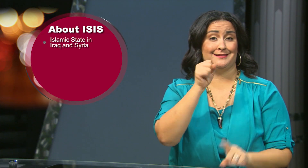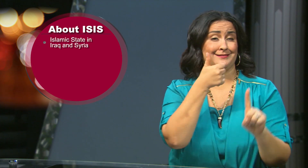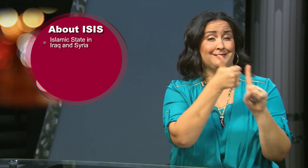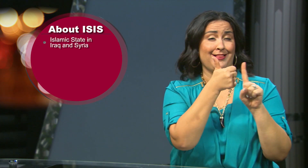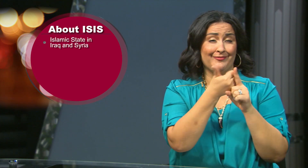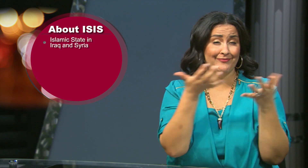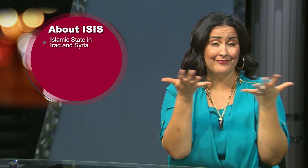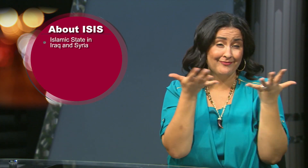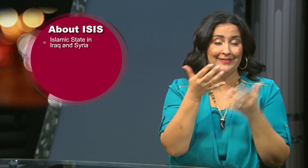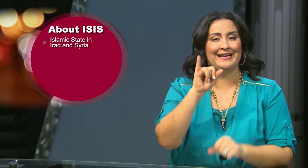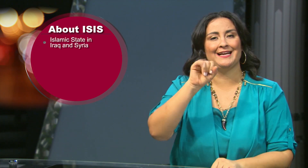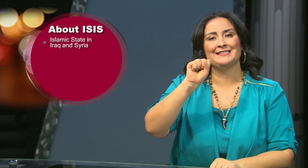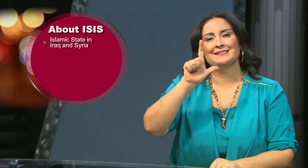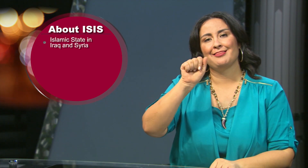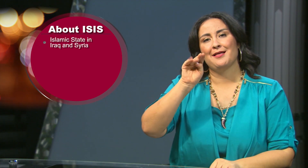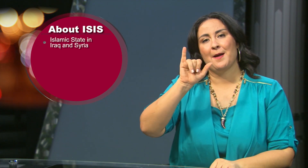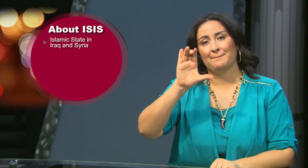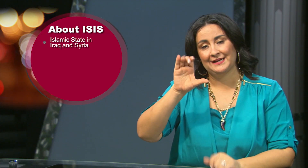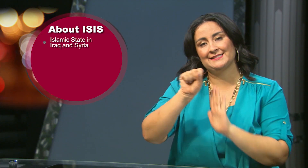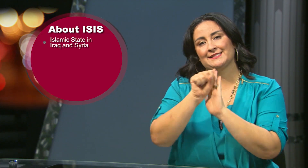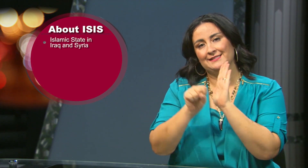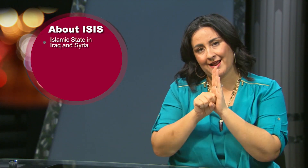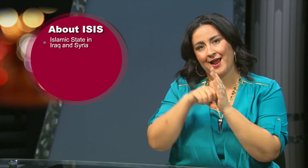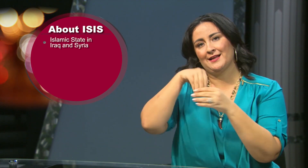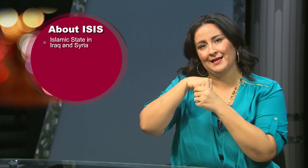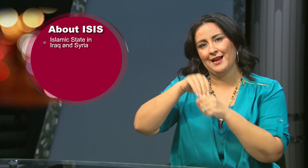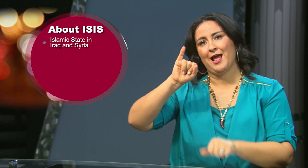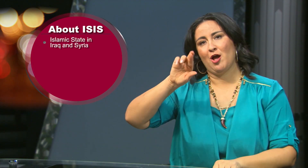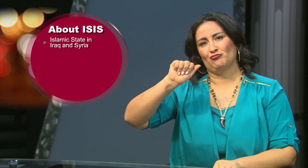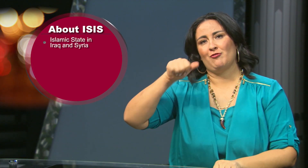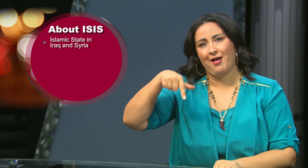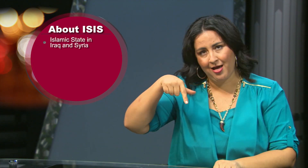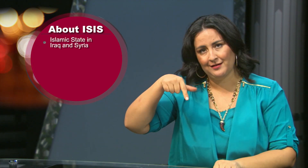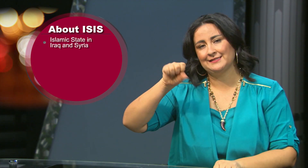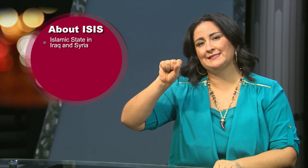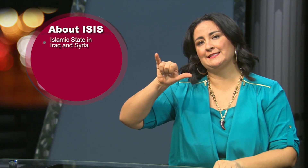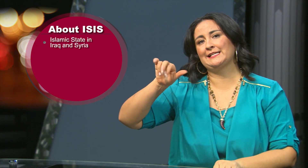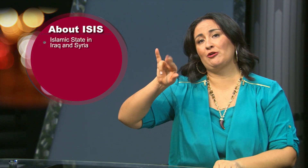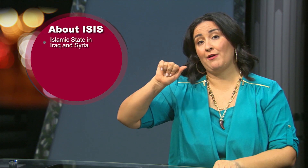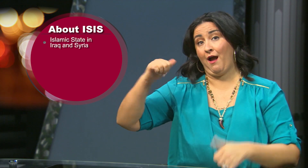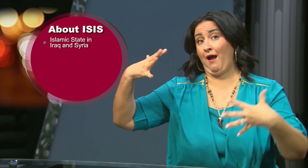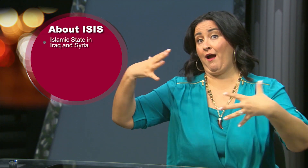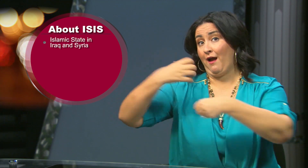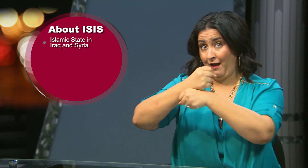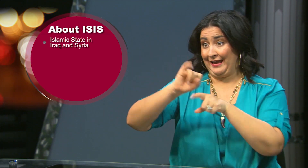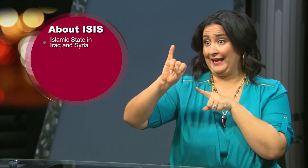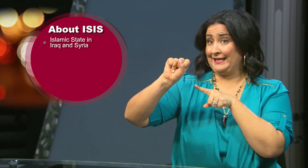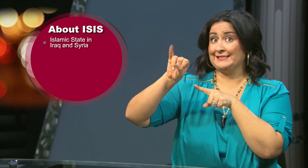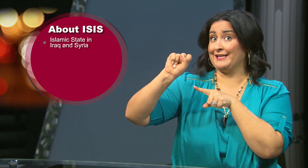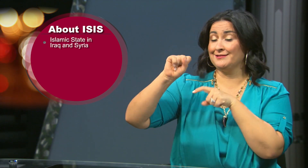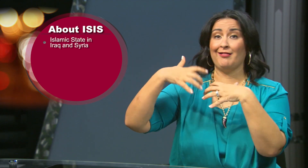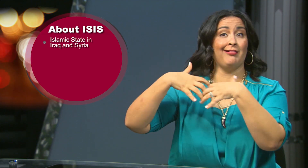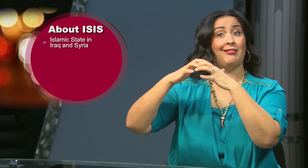ISIS also known as the Islamic State in Iraq and Syria was formed from al Qaeda.